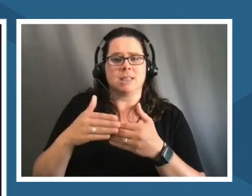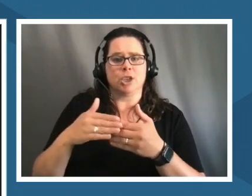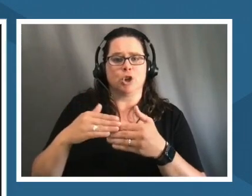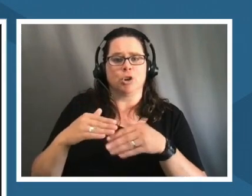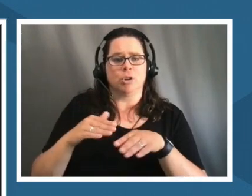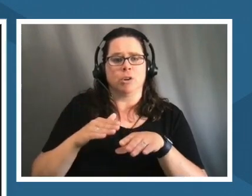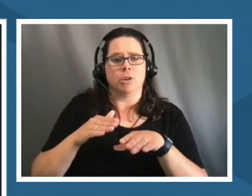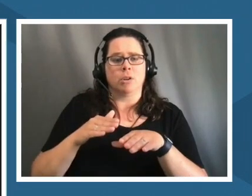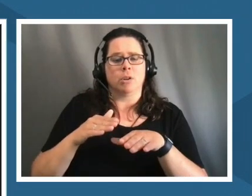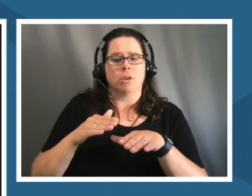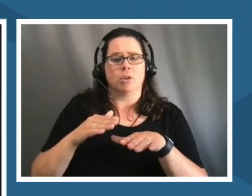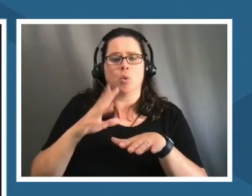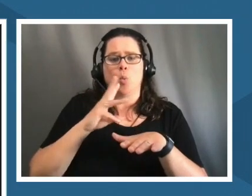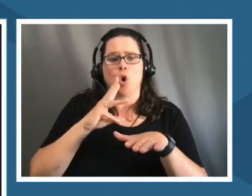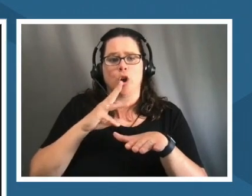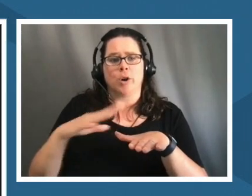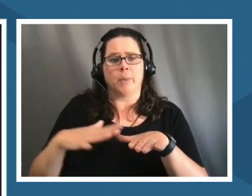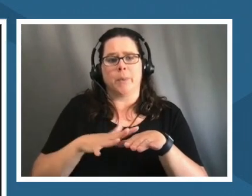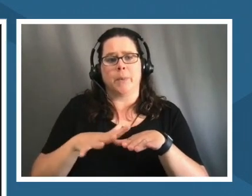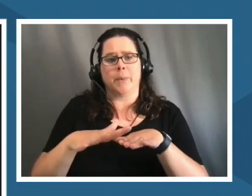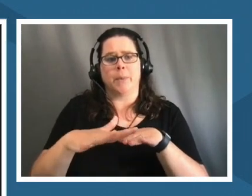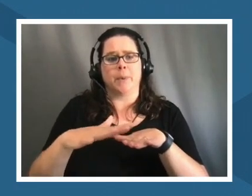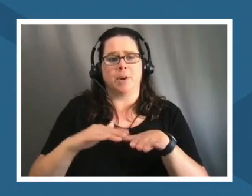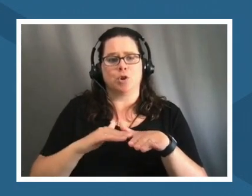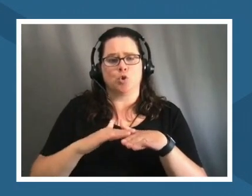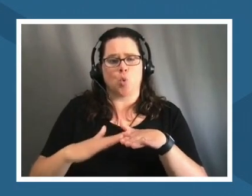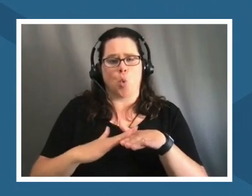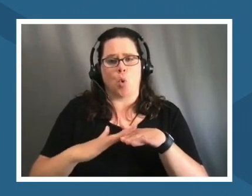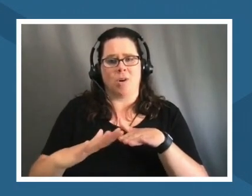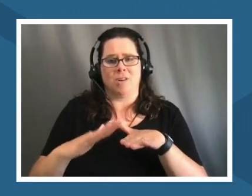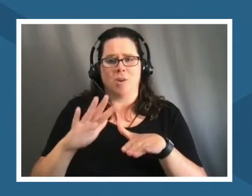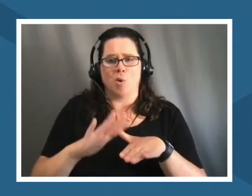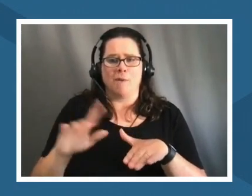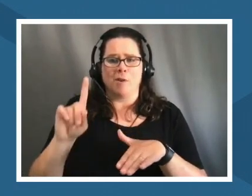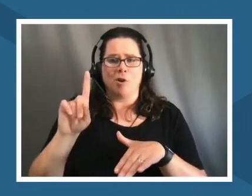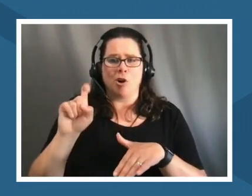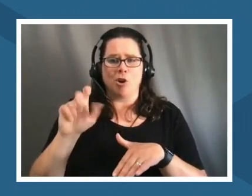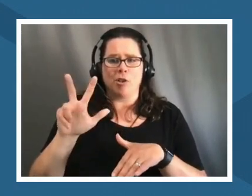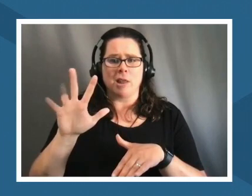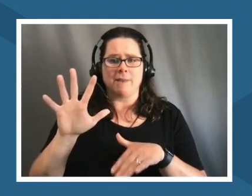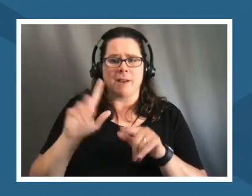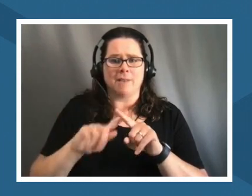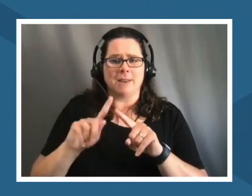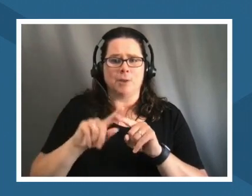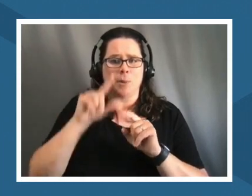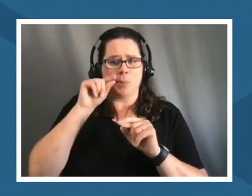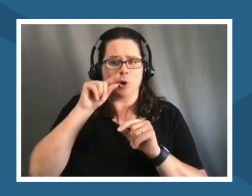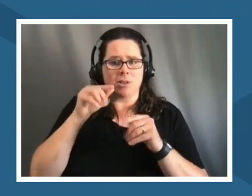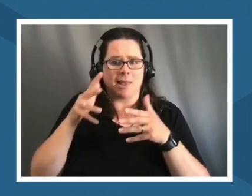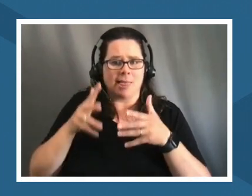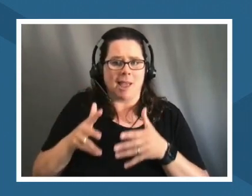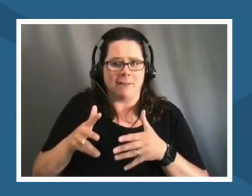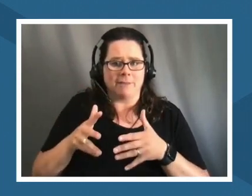um her homeland and how there are only like 135 of these birds left and their